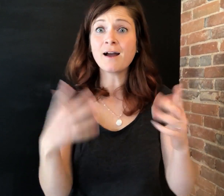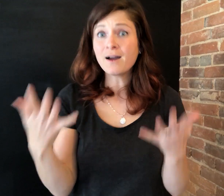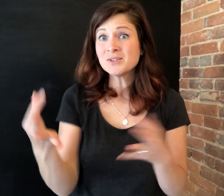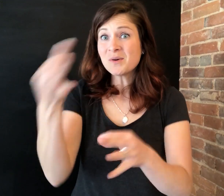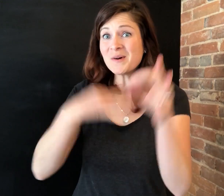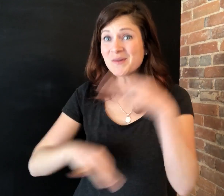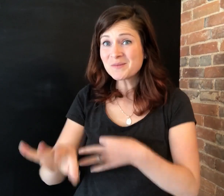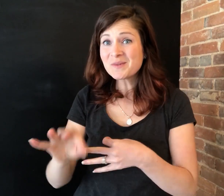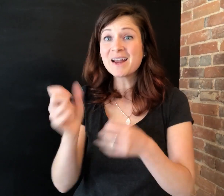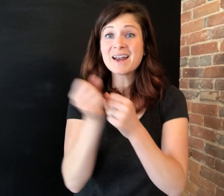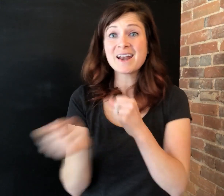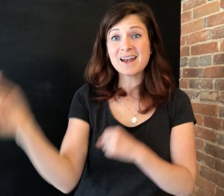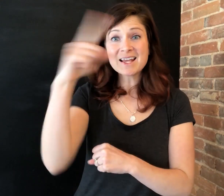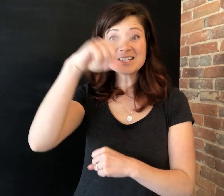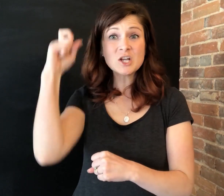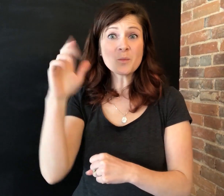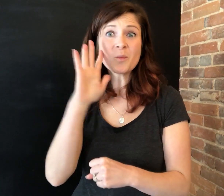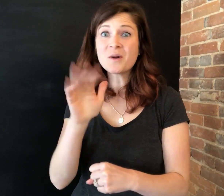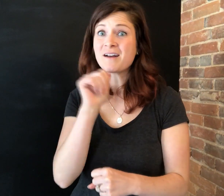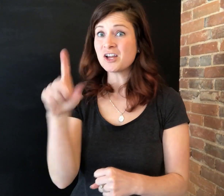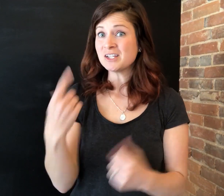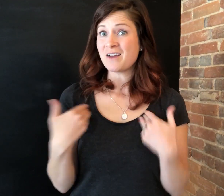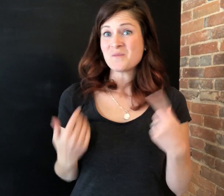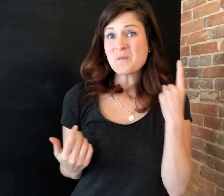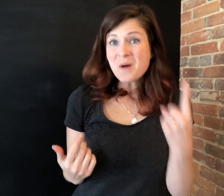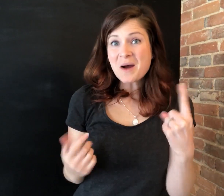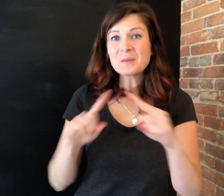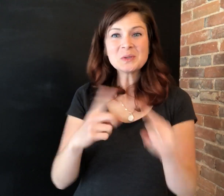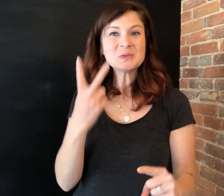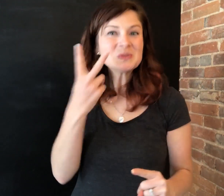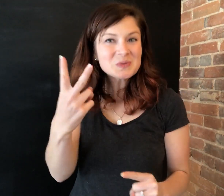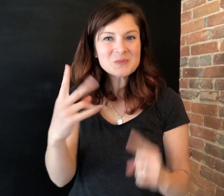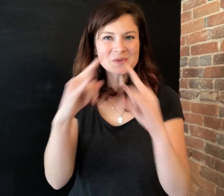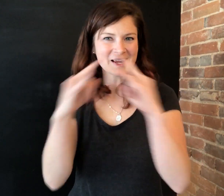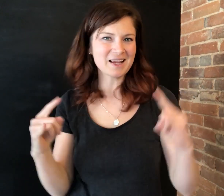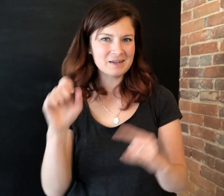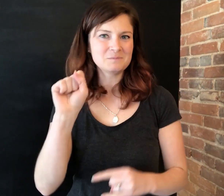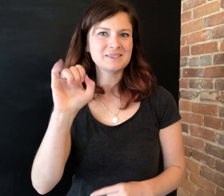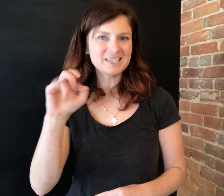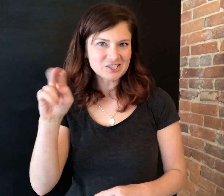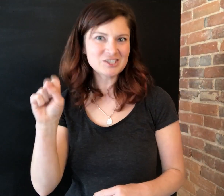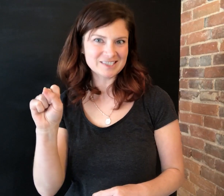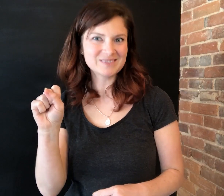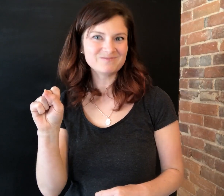Instead, we will have not one but TWO camp sessions next year, in summer 2021.